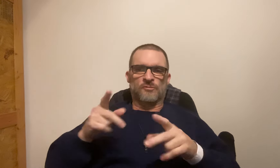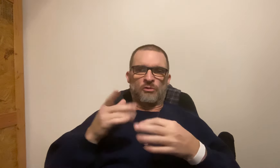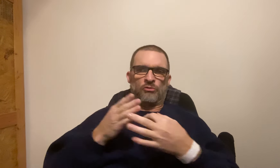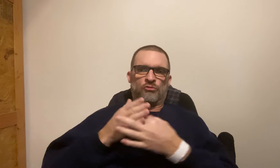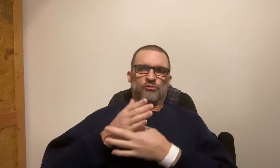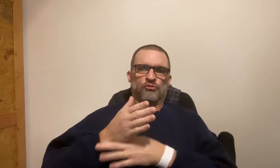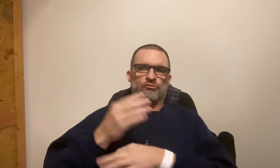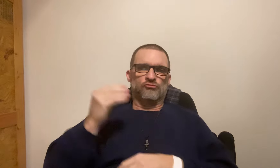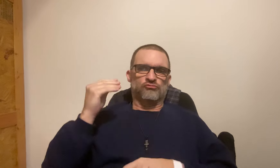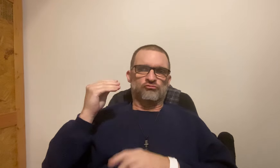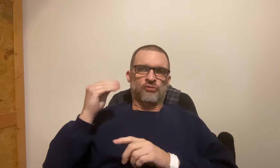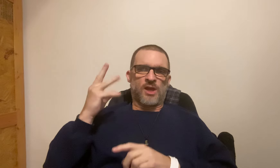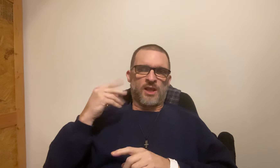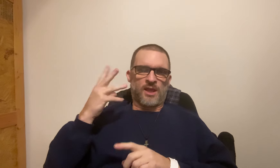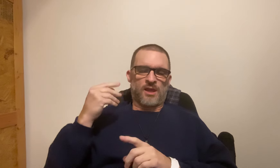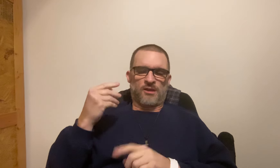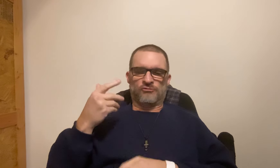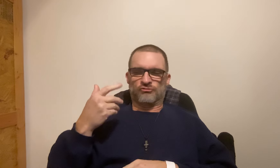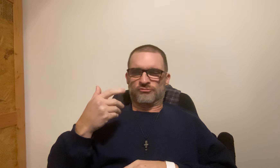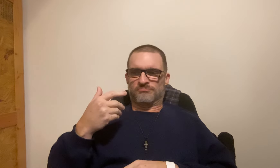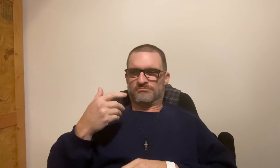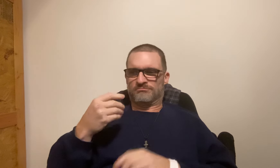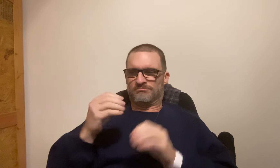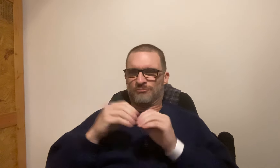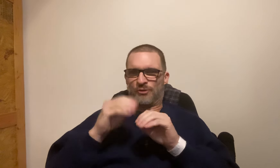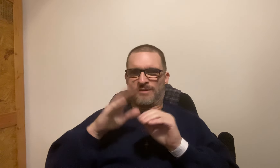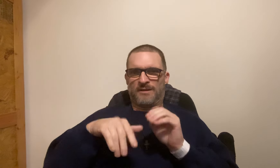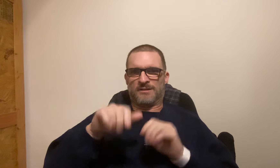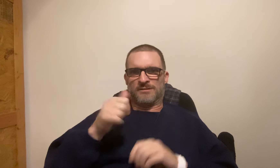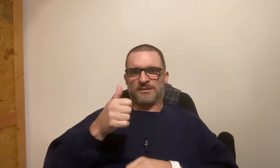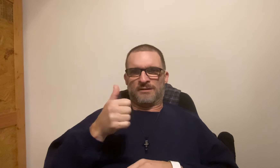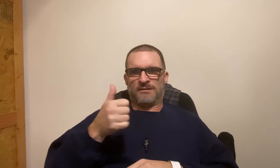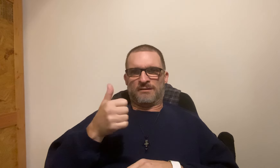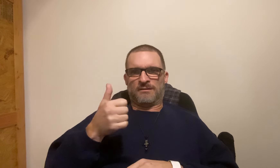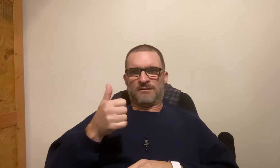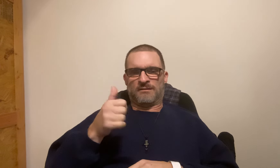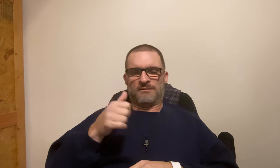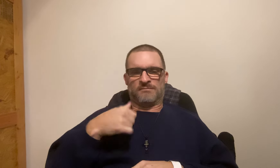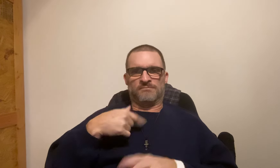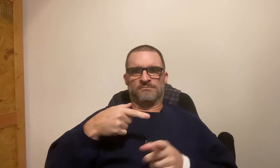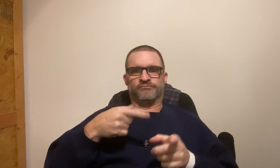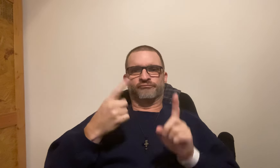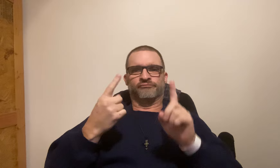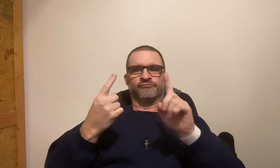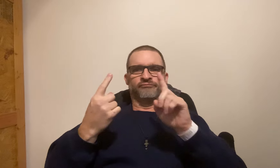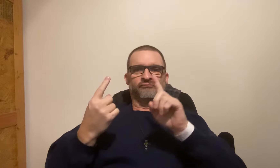That person had been through radiation more than 10 times.